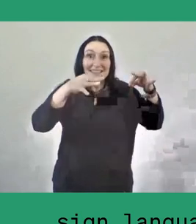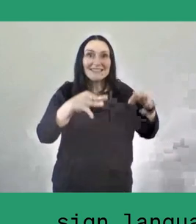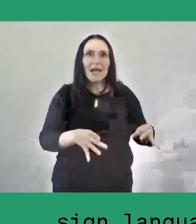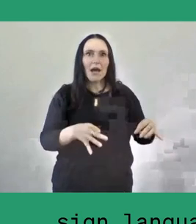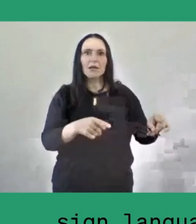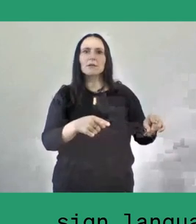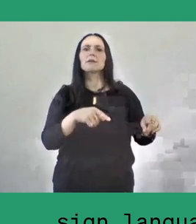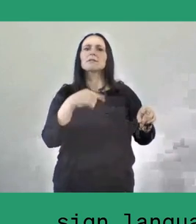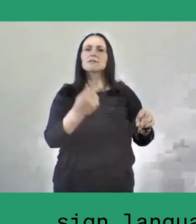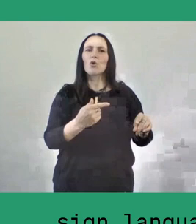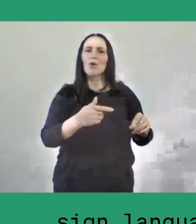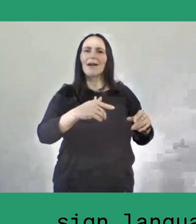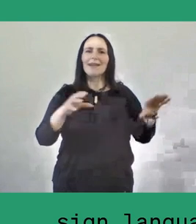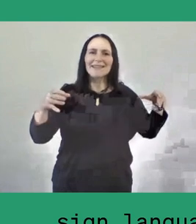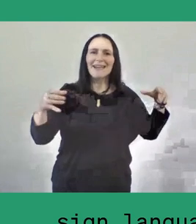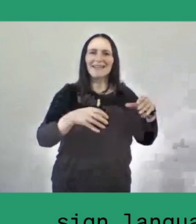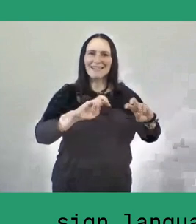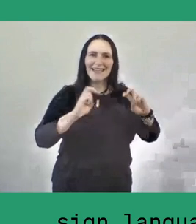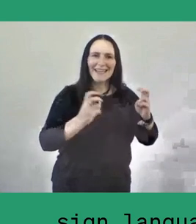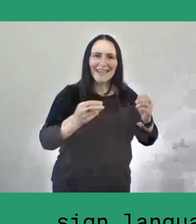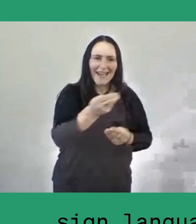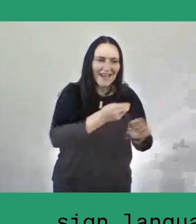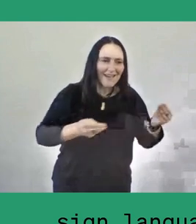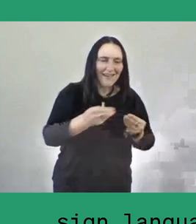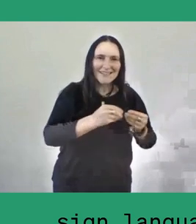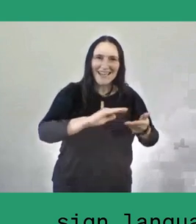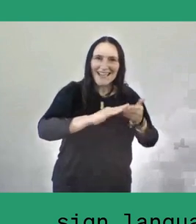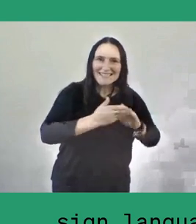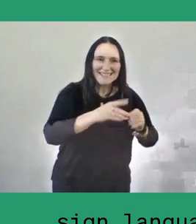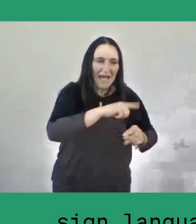Assembly, assembly, and no voting until the conclusion is reached.